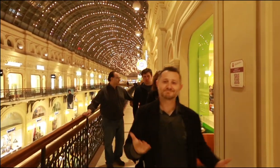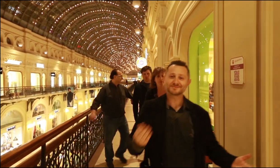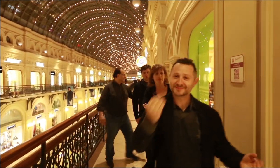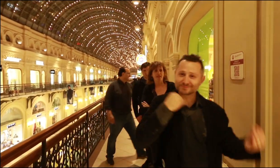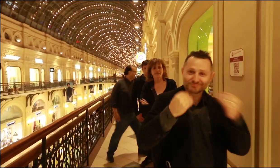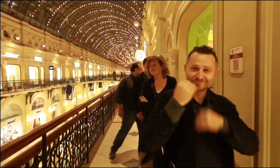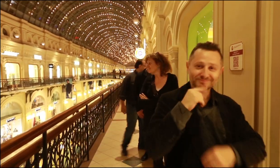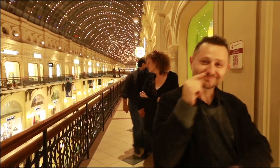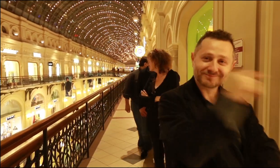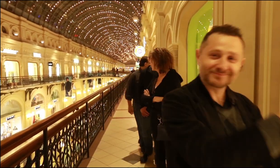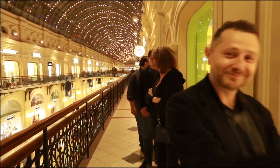Let’s go eat.